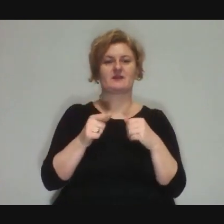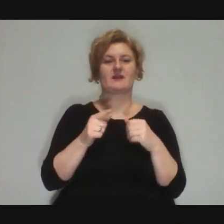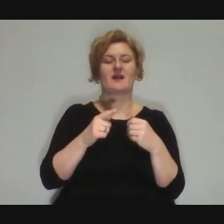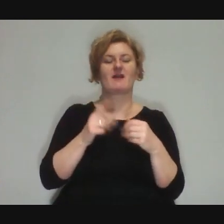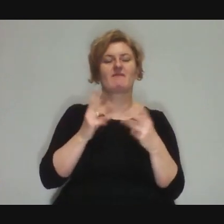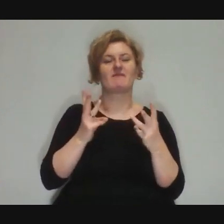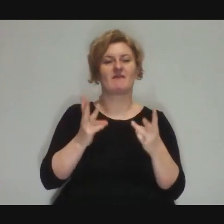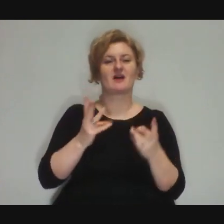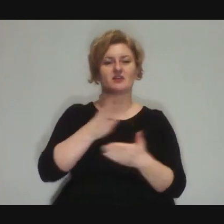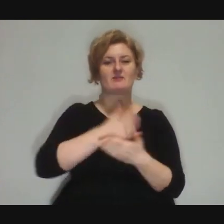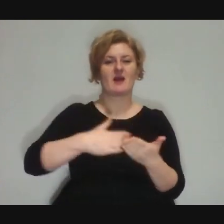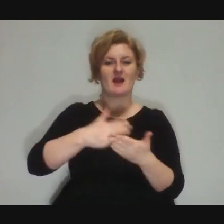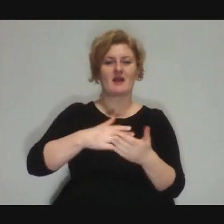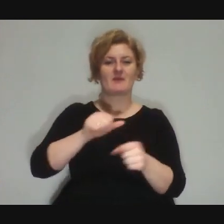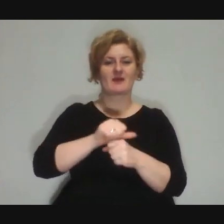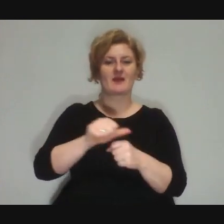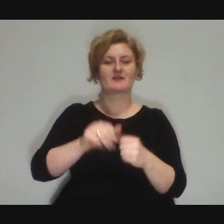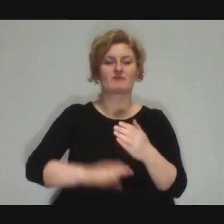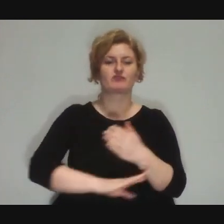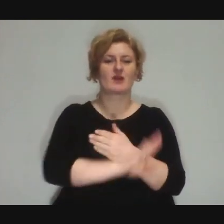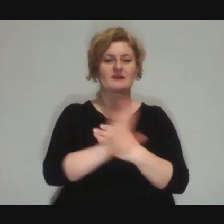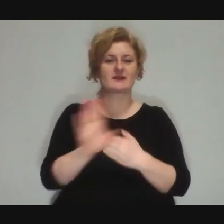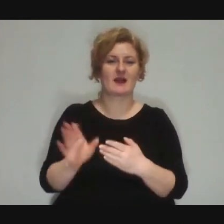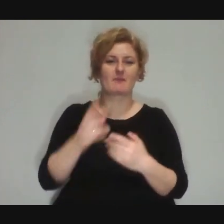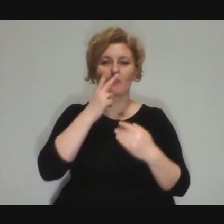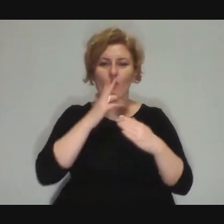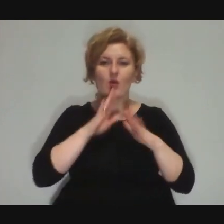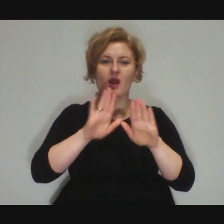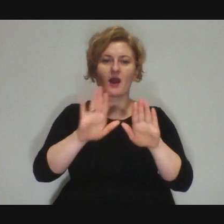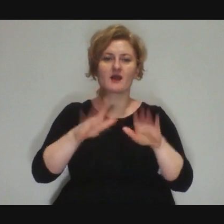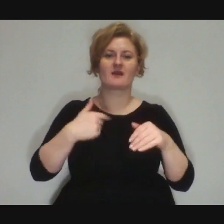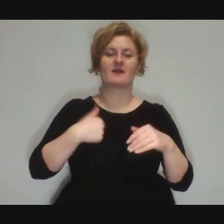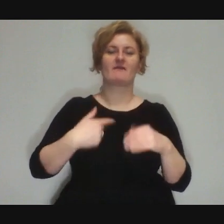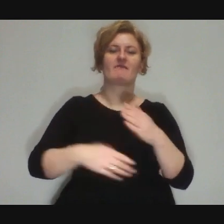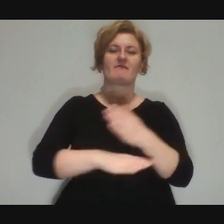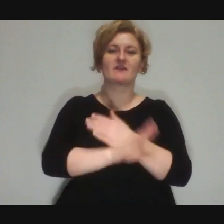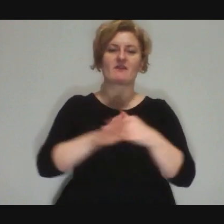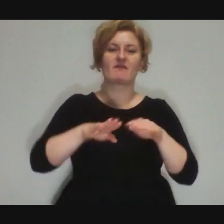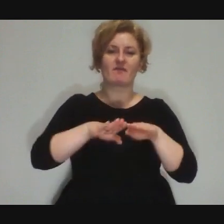You also perform on stage, for example during Variete by the Fundacja Sztukmistrzów.